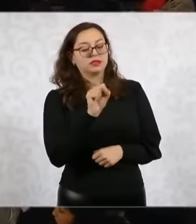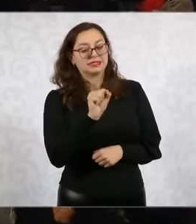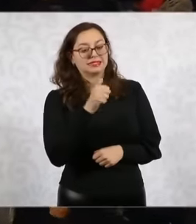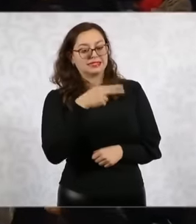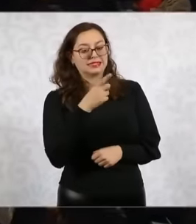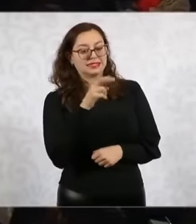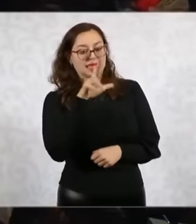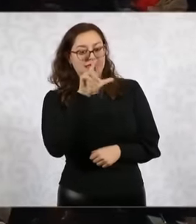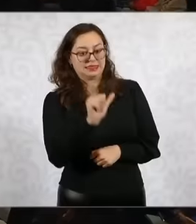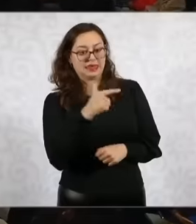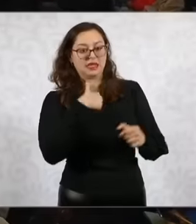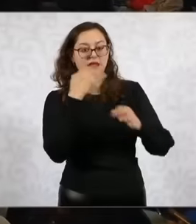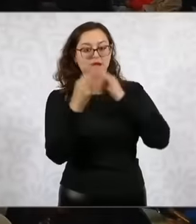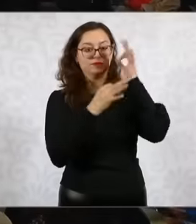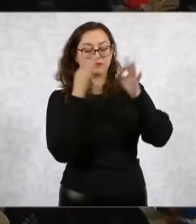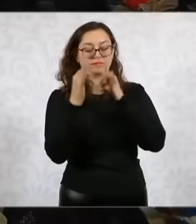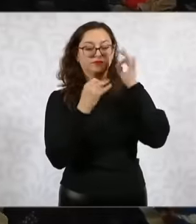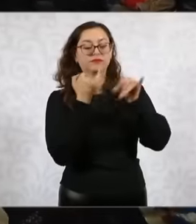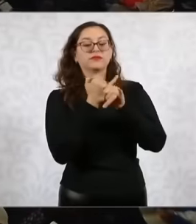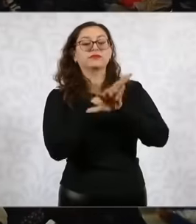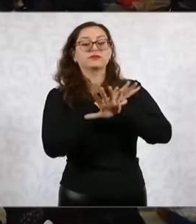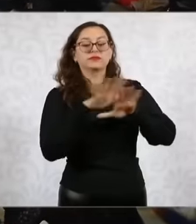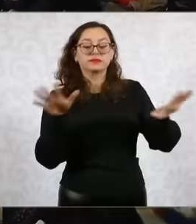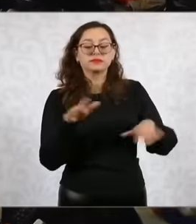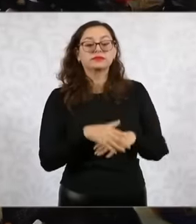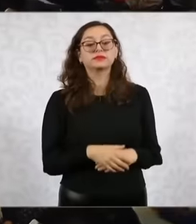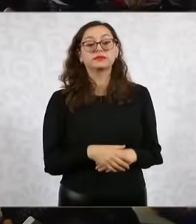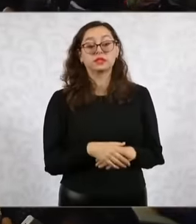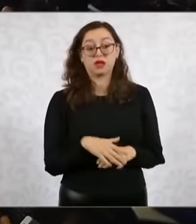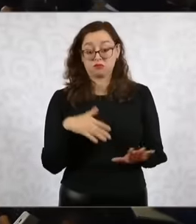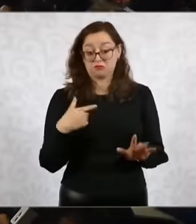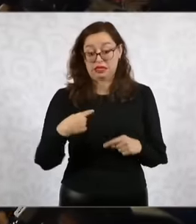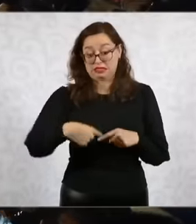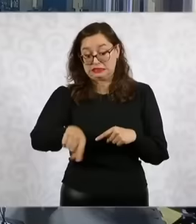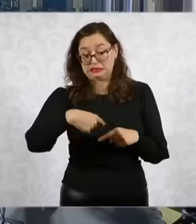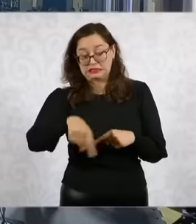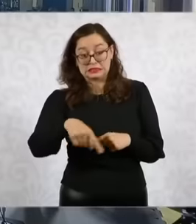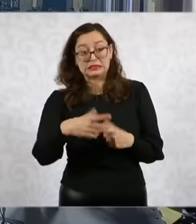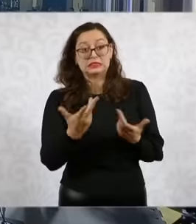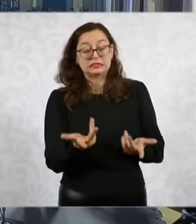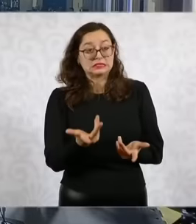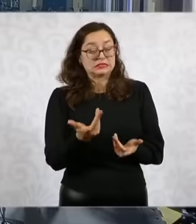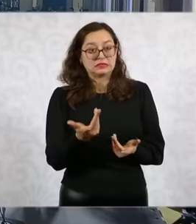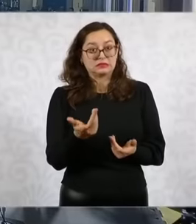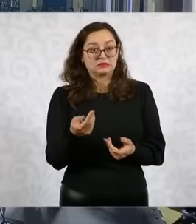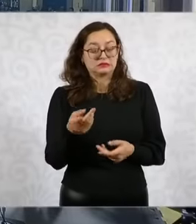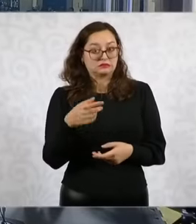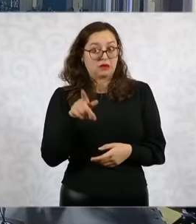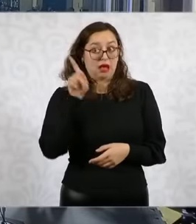ask her on her first tour what she is going to have in the next few hours this Acapulco to ask you